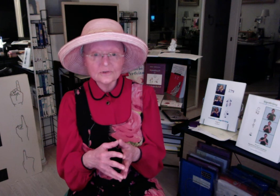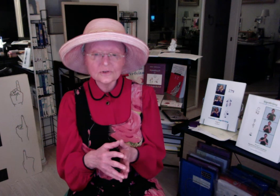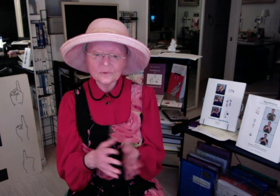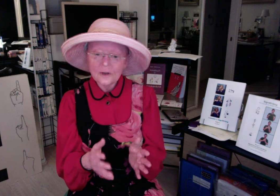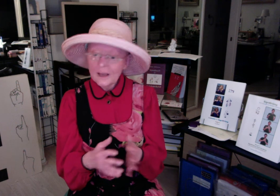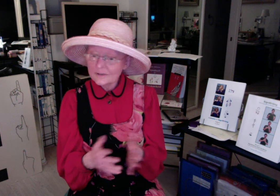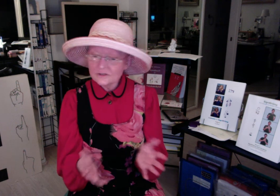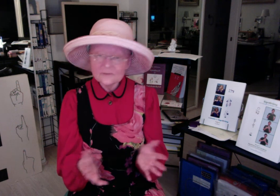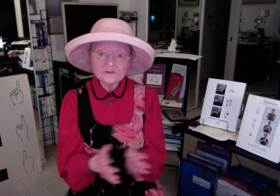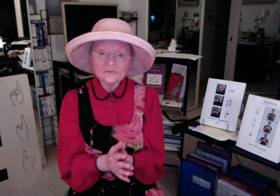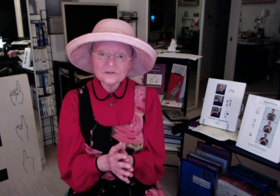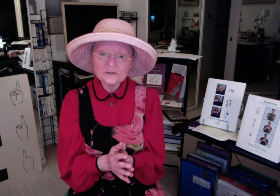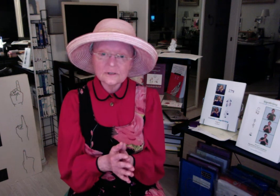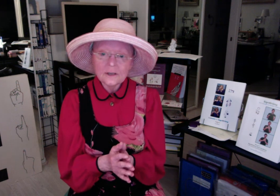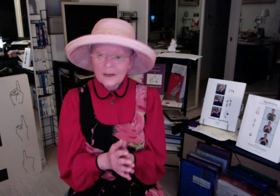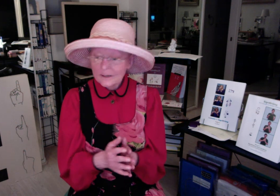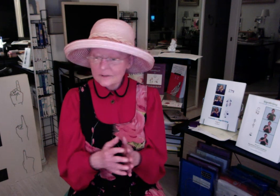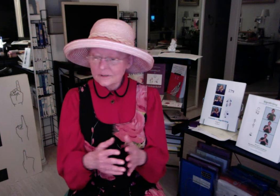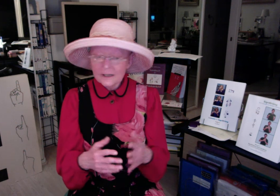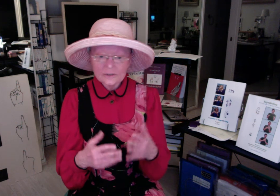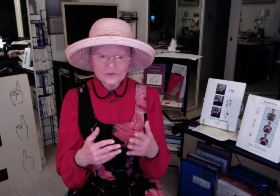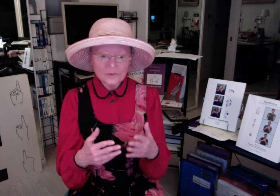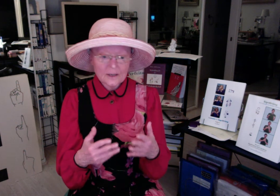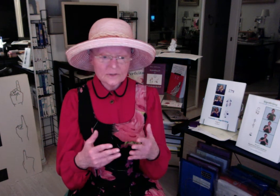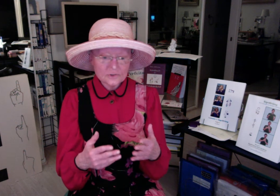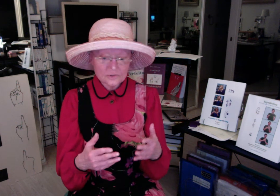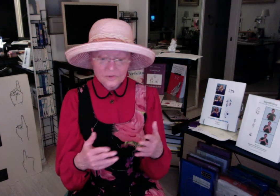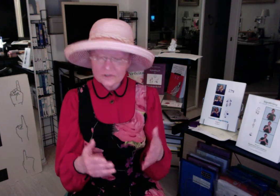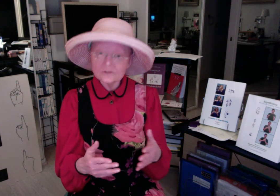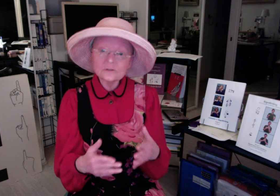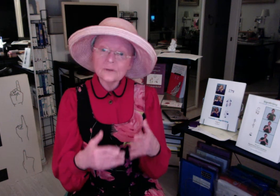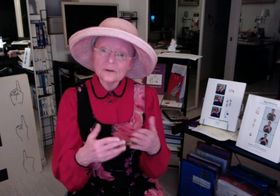so and Steve Slevinski is glad to answer questions about his